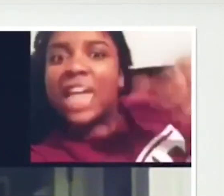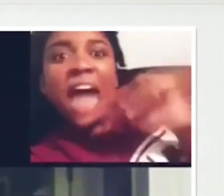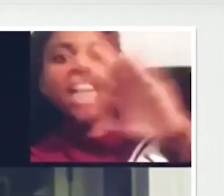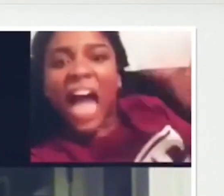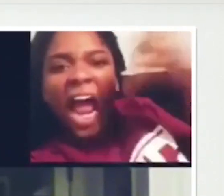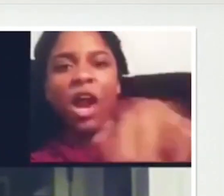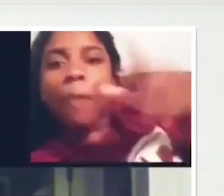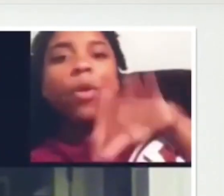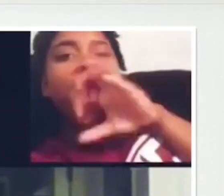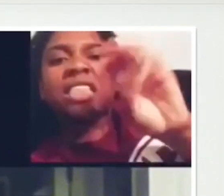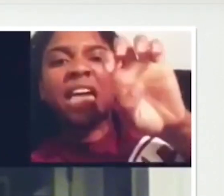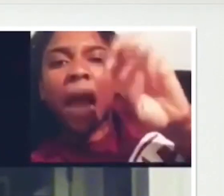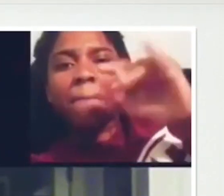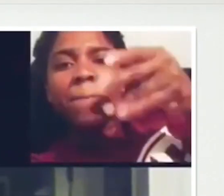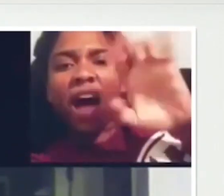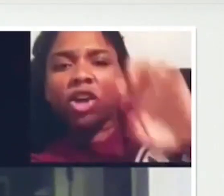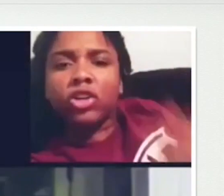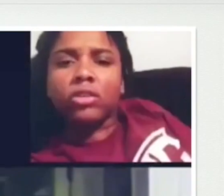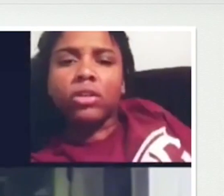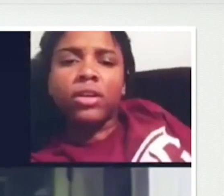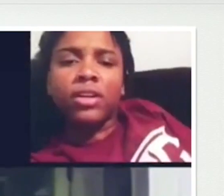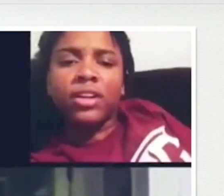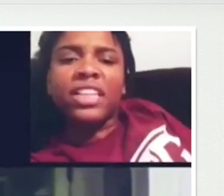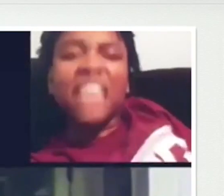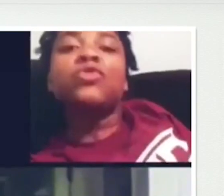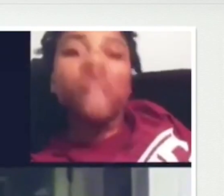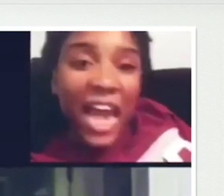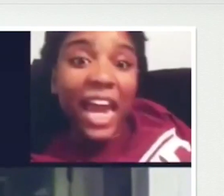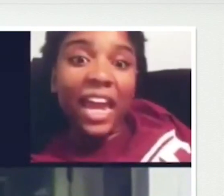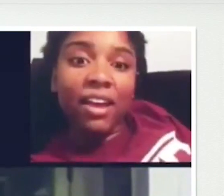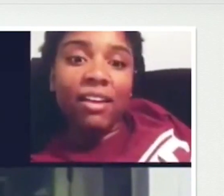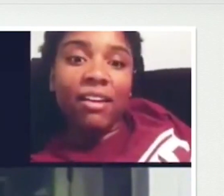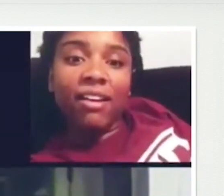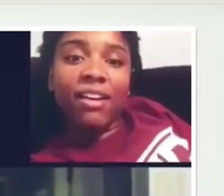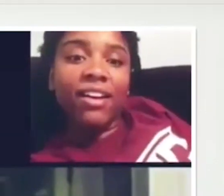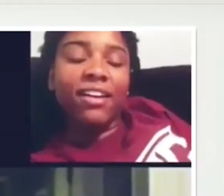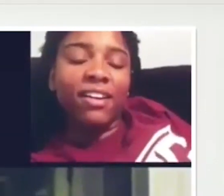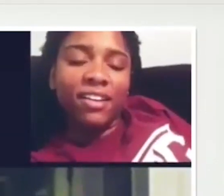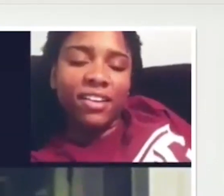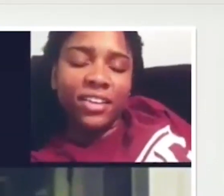That is not nice. It wasn't nice to hang up on me yesterday. I didn't hang up on you. You did it yourself.